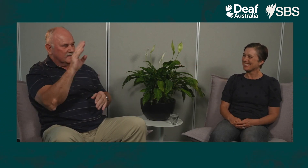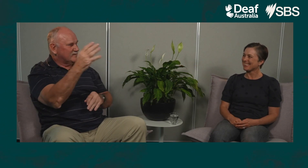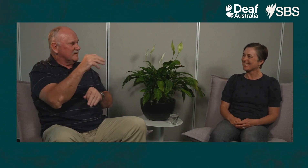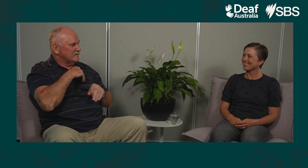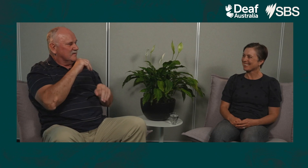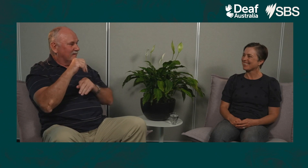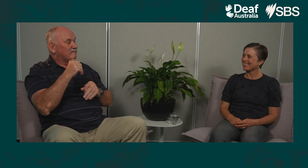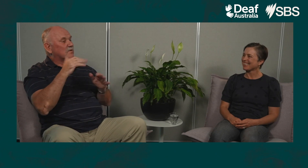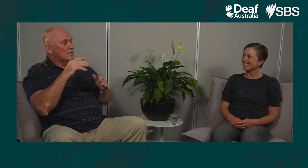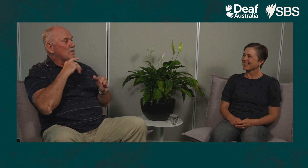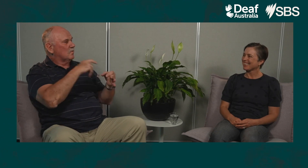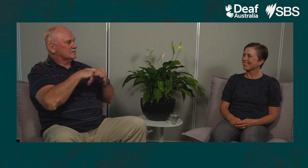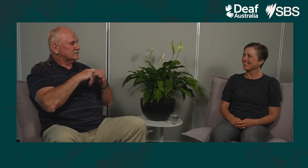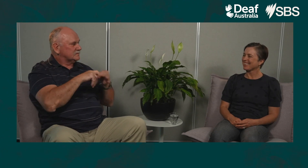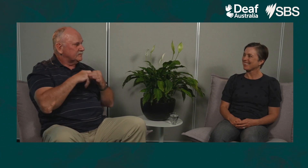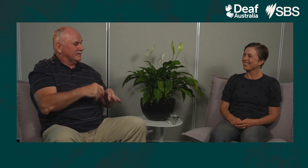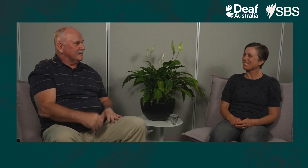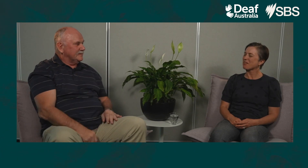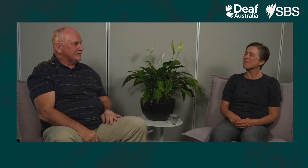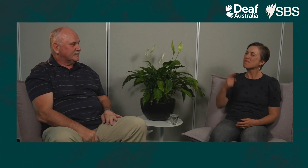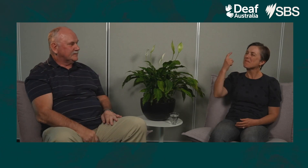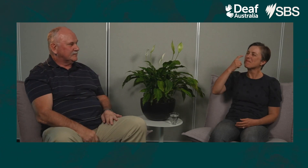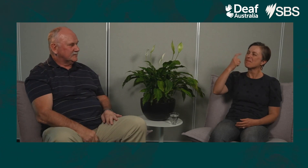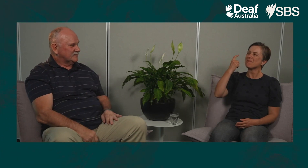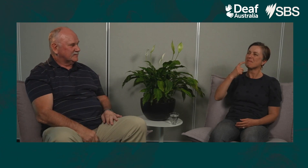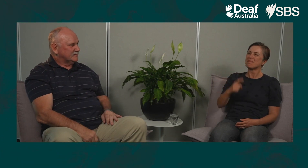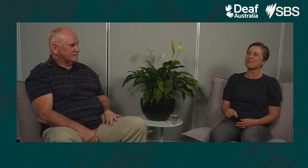which way I should be driving and then they'd ask me the questions afterwards.